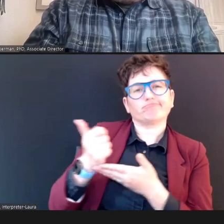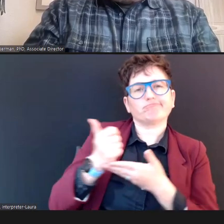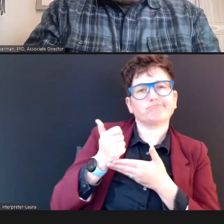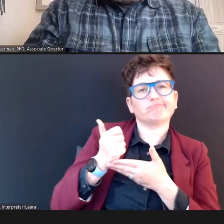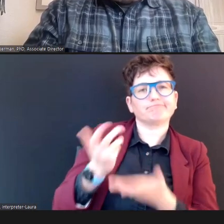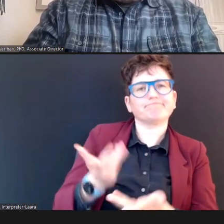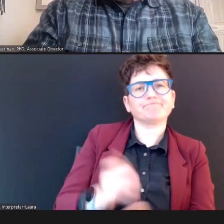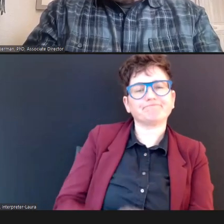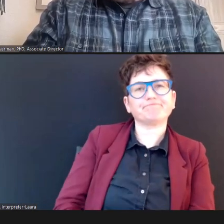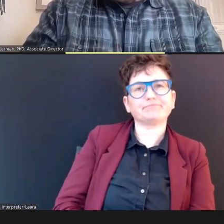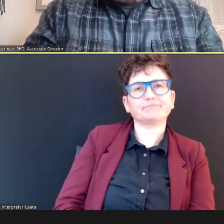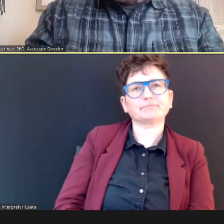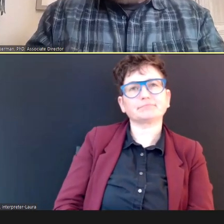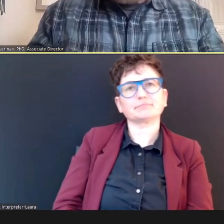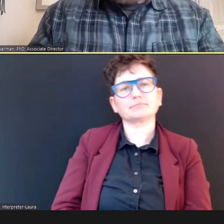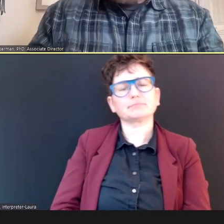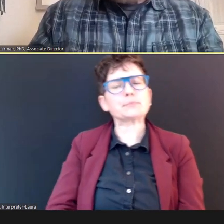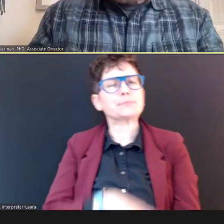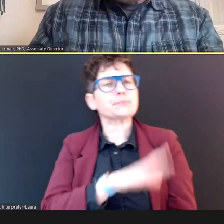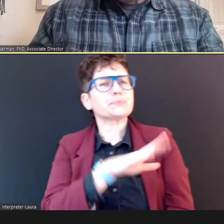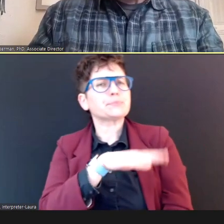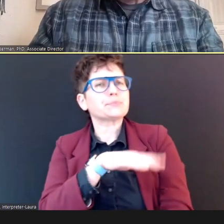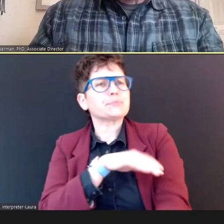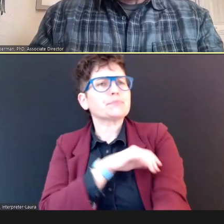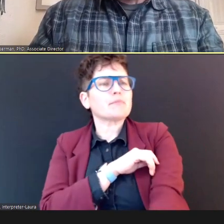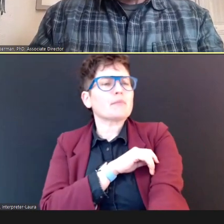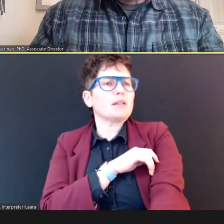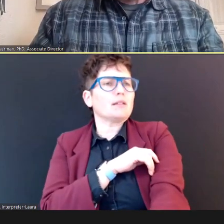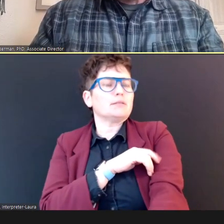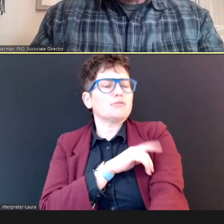So, Terry, this is a really good question -- all of these are --